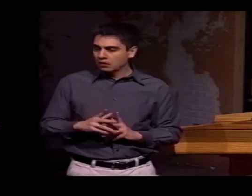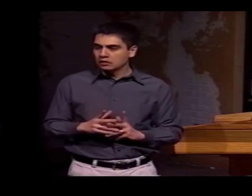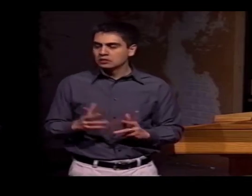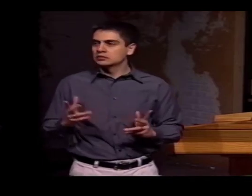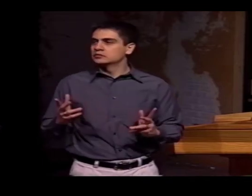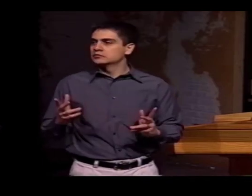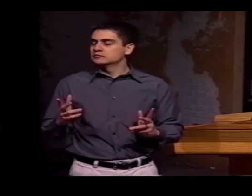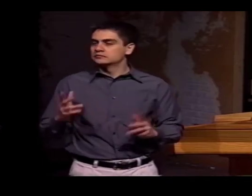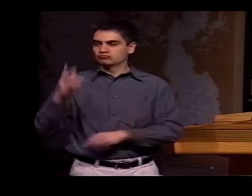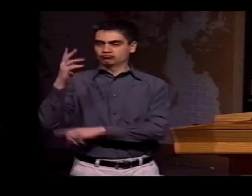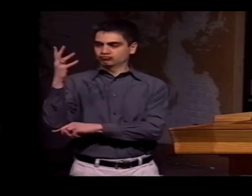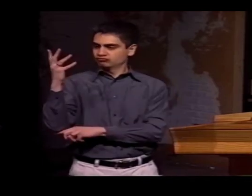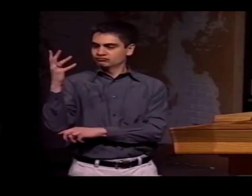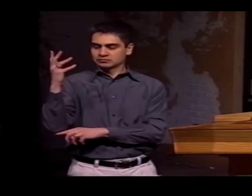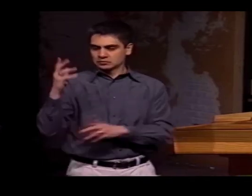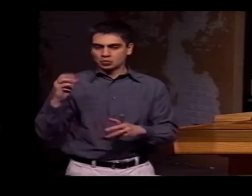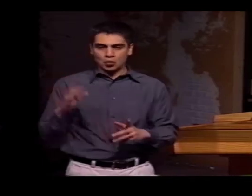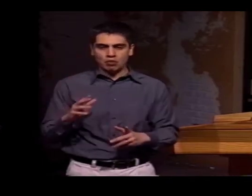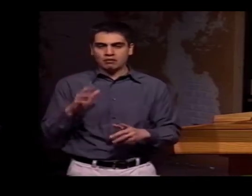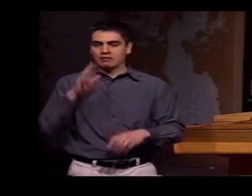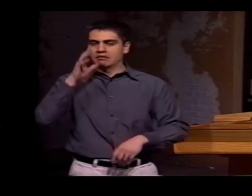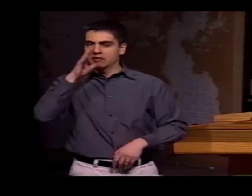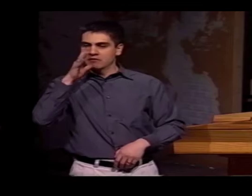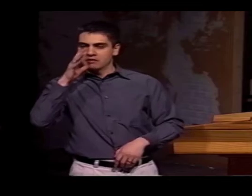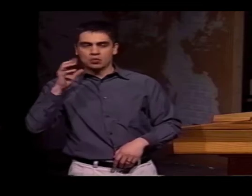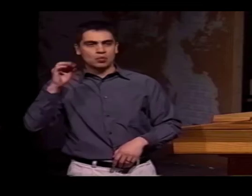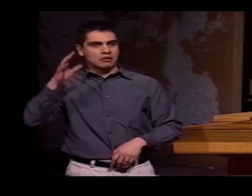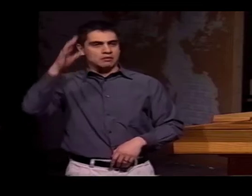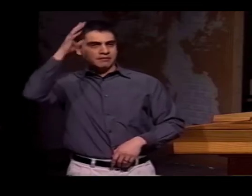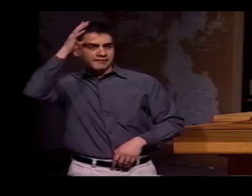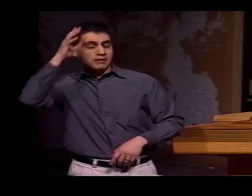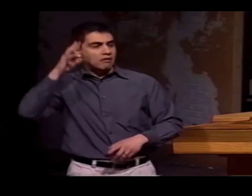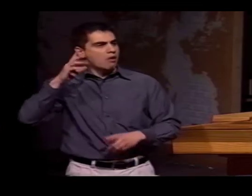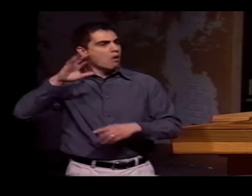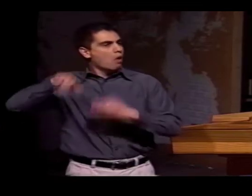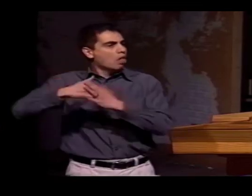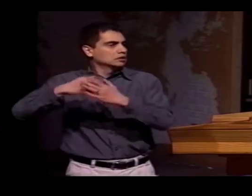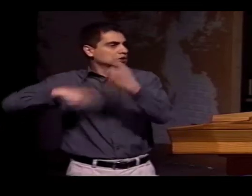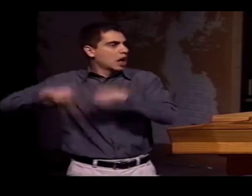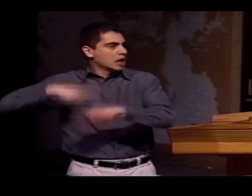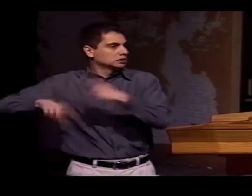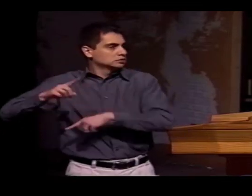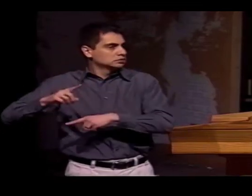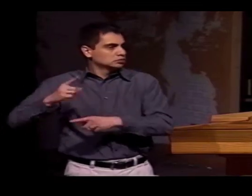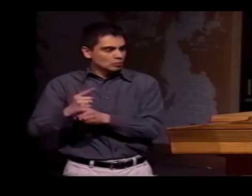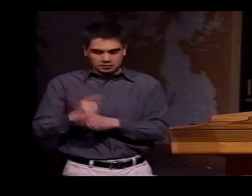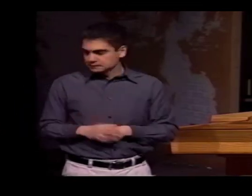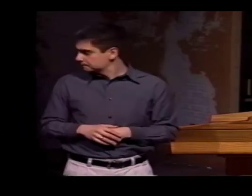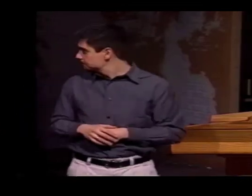OR THIS SIGN, WHICH LOOKS LIKE "TREE," AND THE SIGN THAT LOOKS LIKE "MOTHER" OR THE SIGN THAT LOOKS LIKE "FATHER."